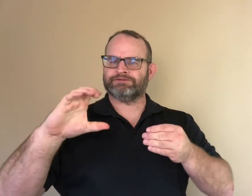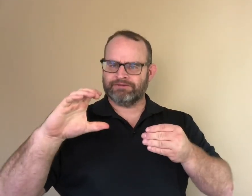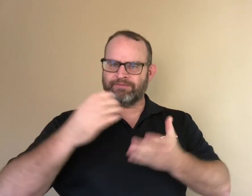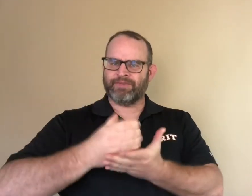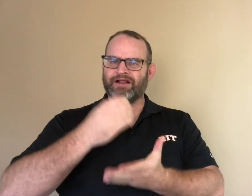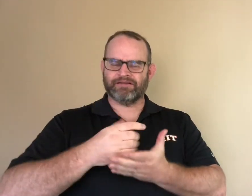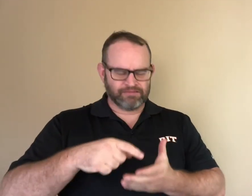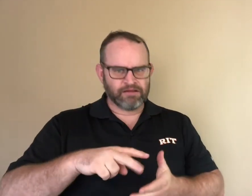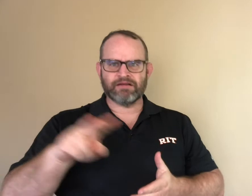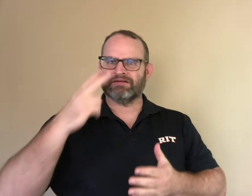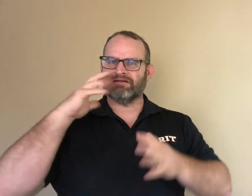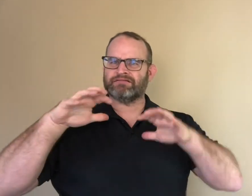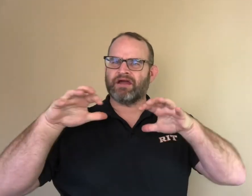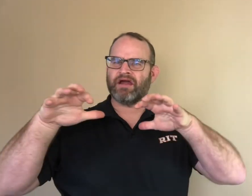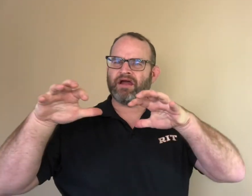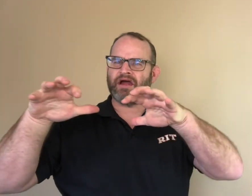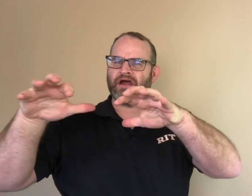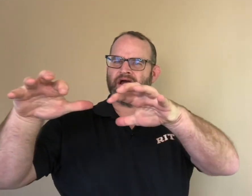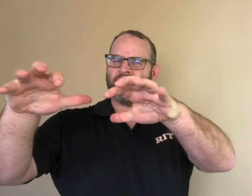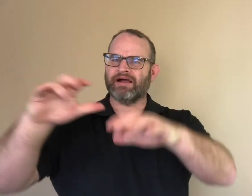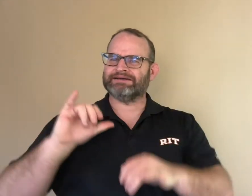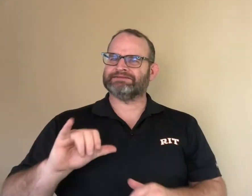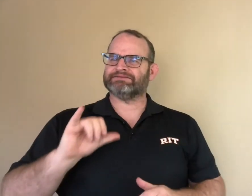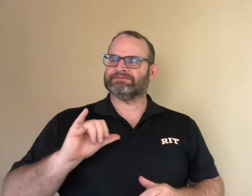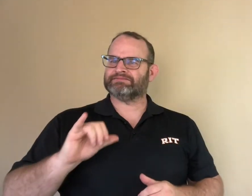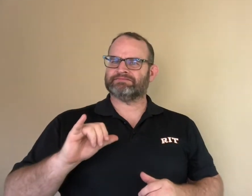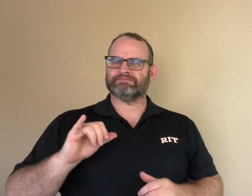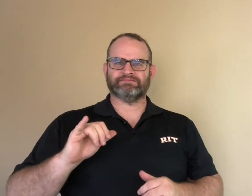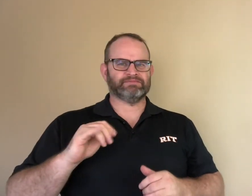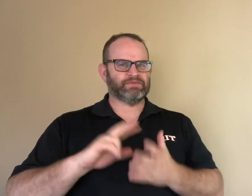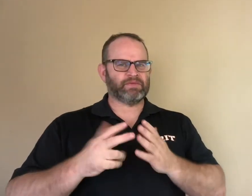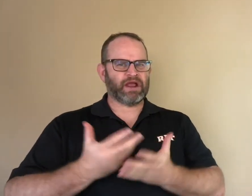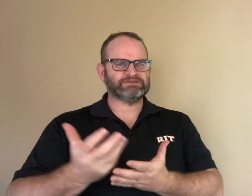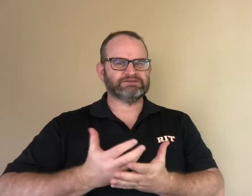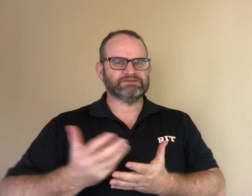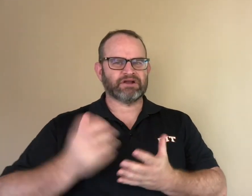and starts to notice many empty bottles lying all over as rubbish.